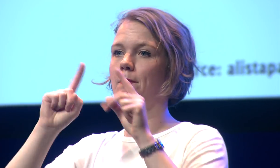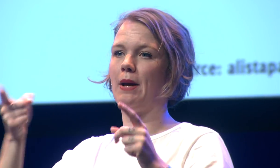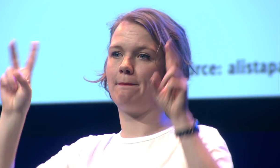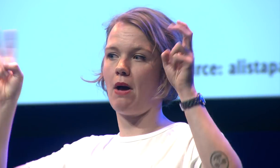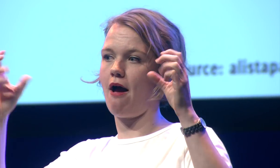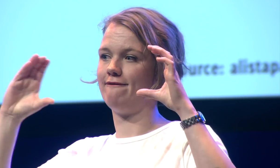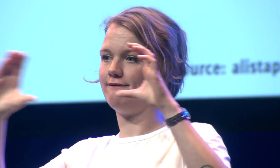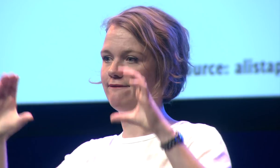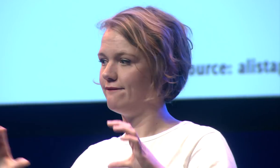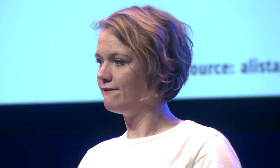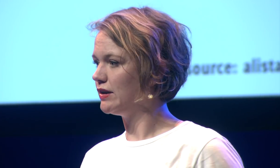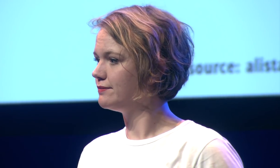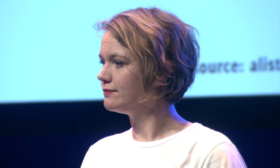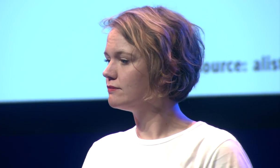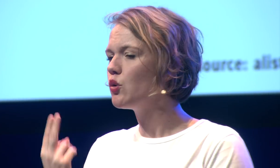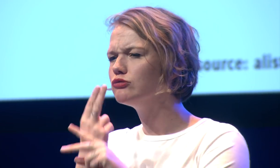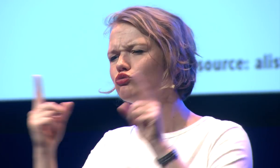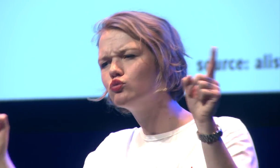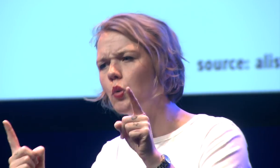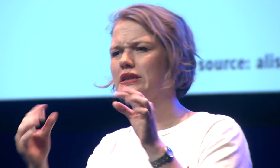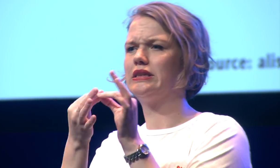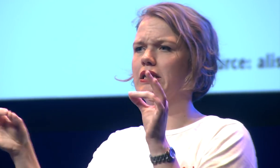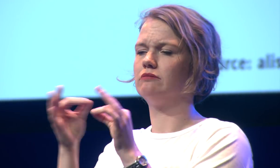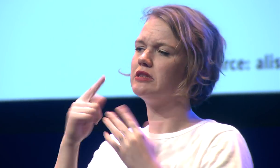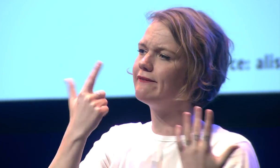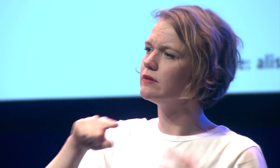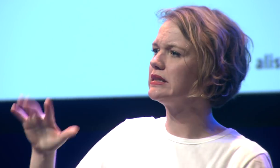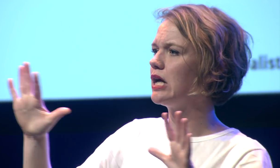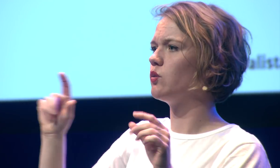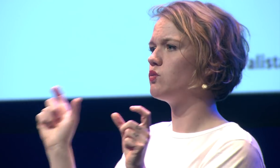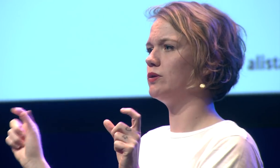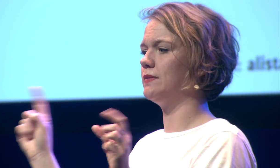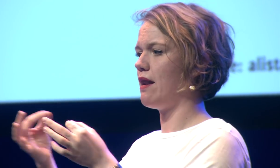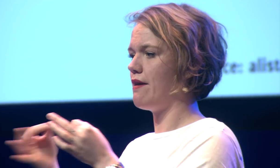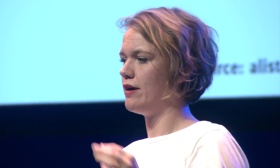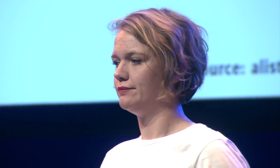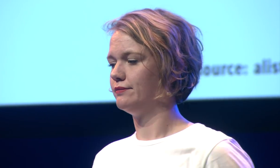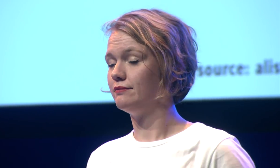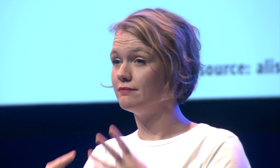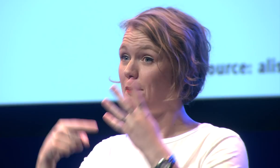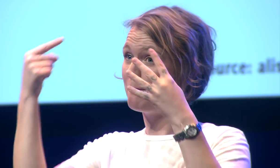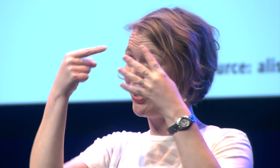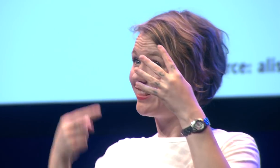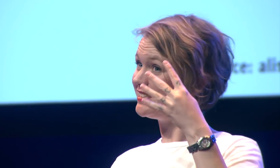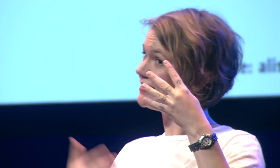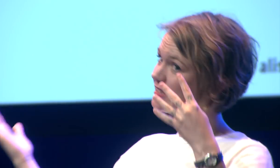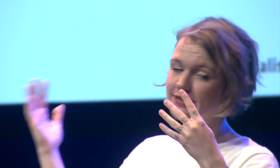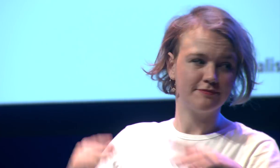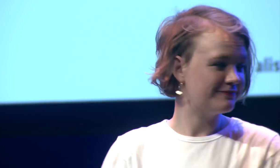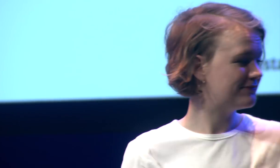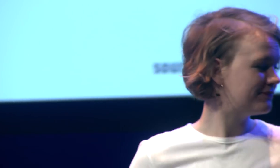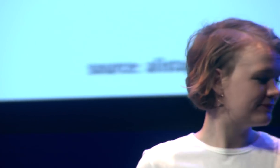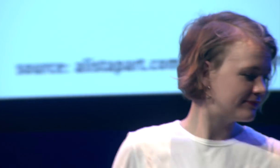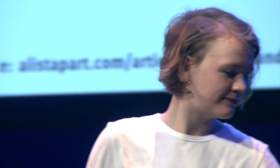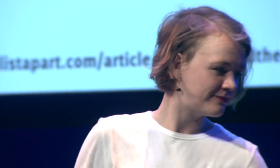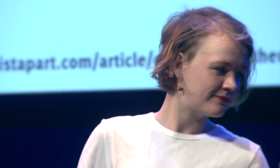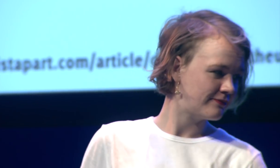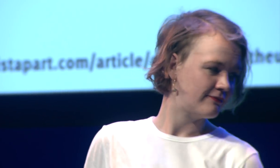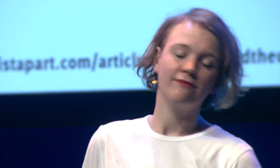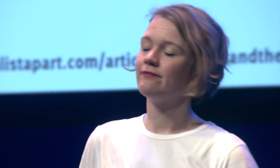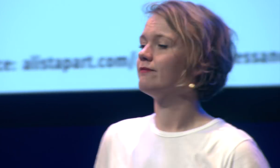per paragraph use short sentences - ten words per line use bulleted lists